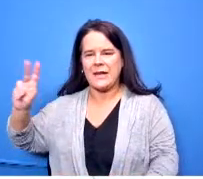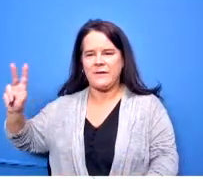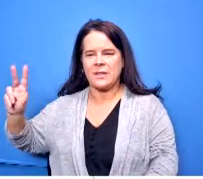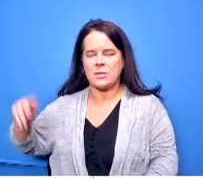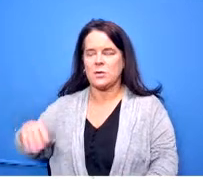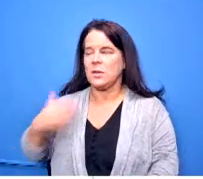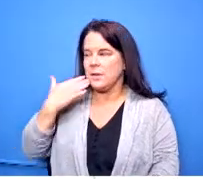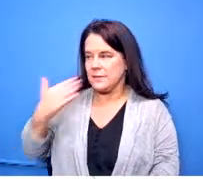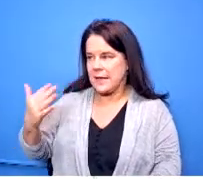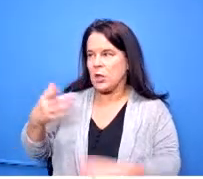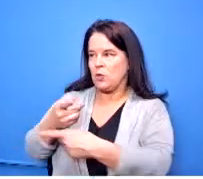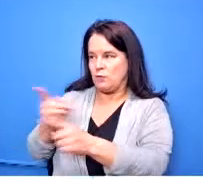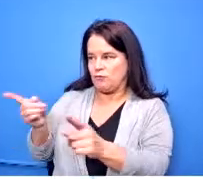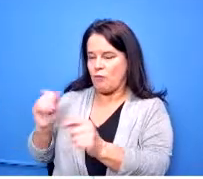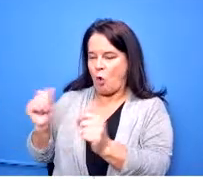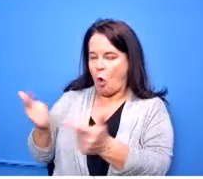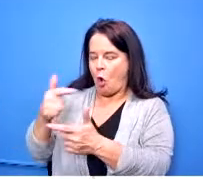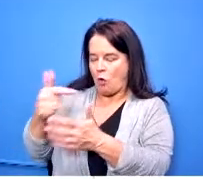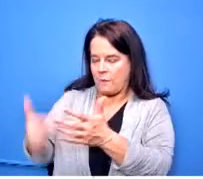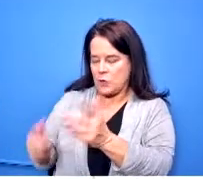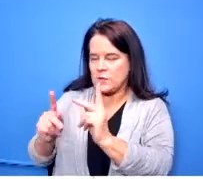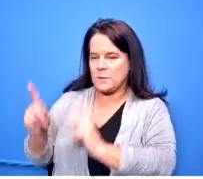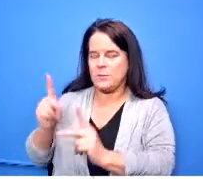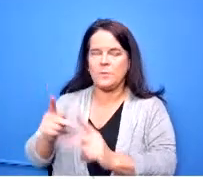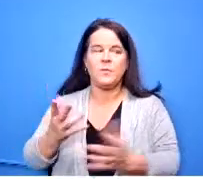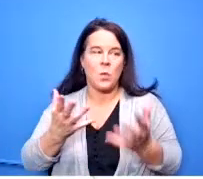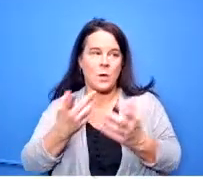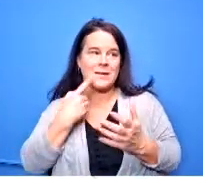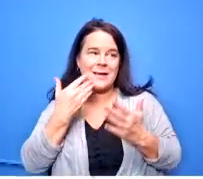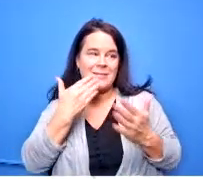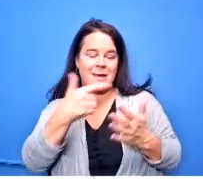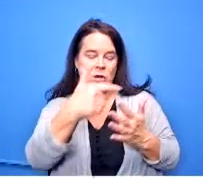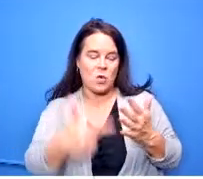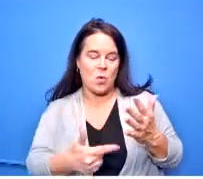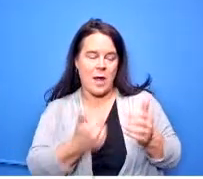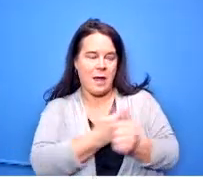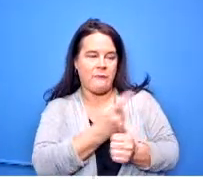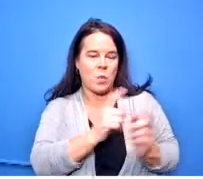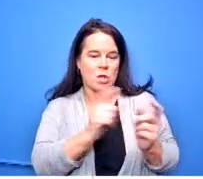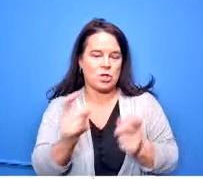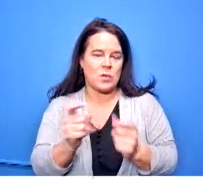your donations we want to say thank you to everybody that donated and especially one of